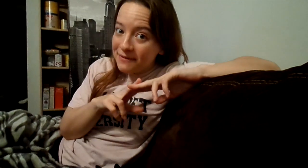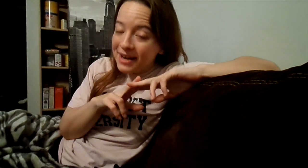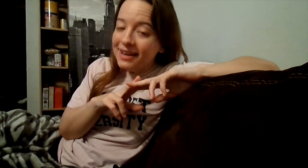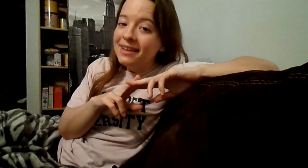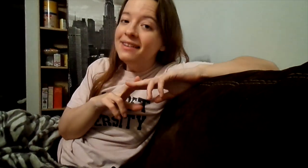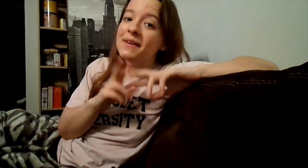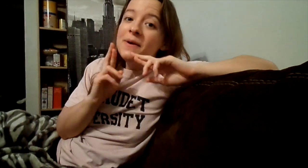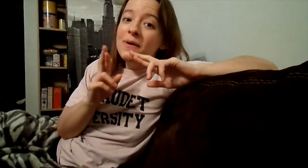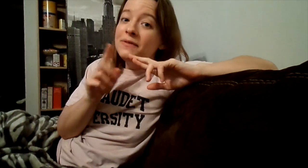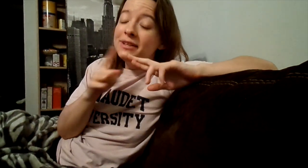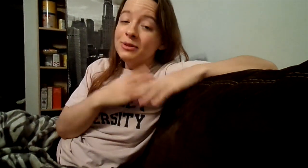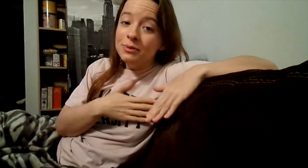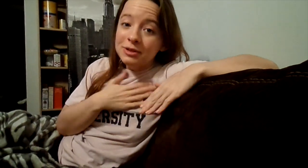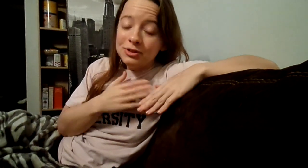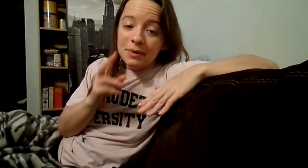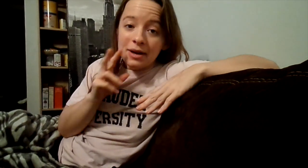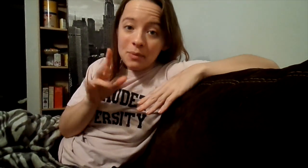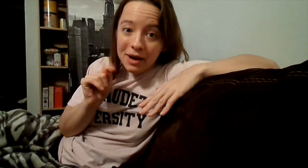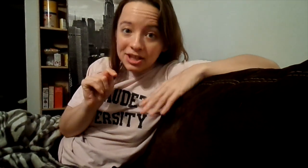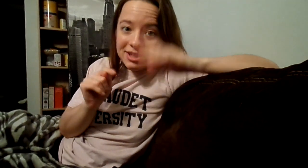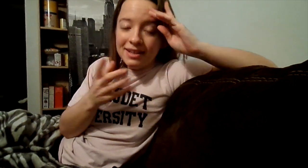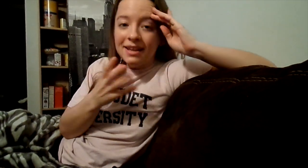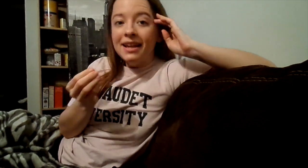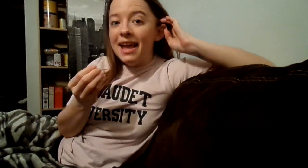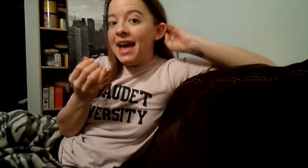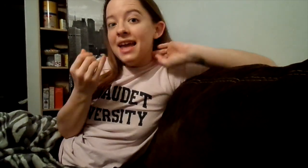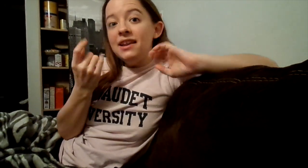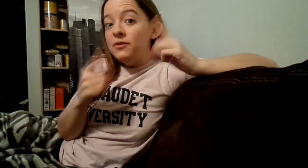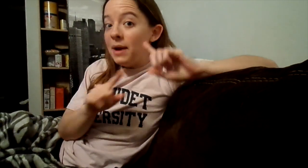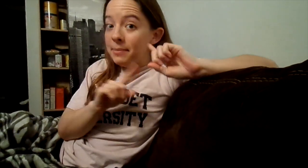fun. Hopefully you enjoyed watching it and if you